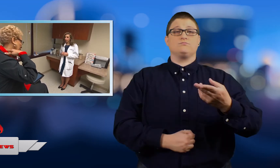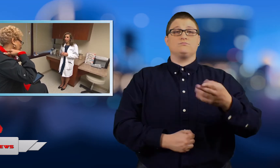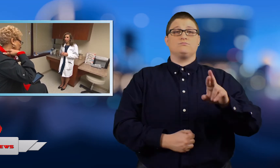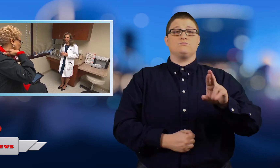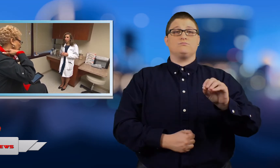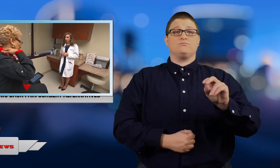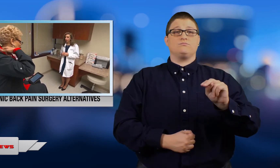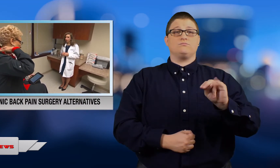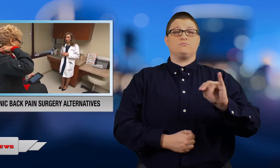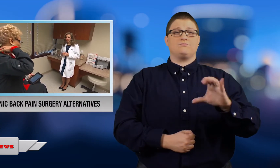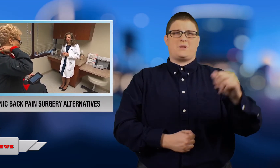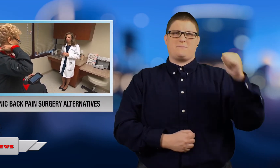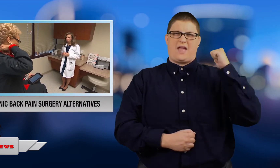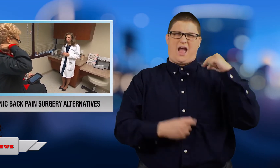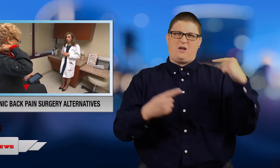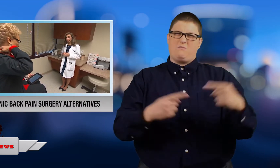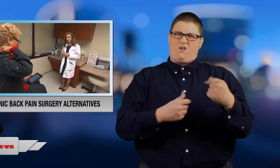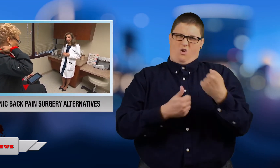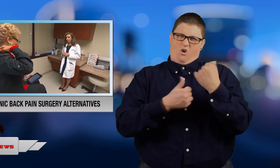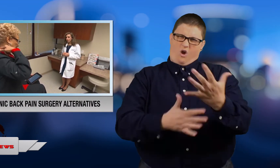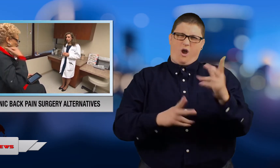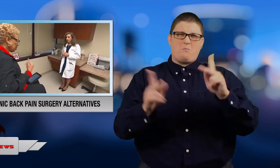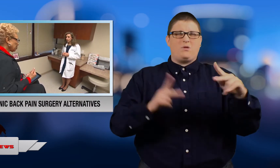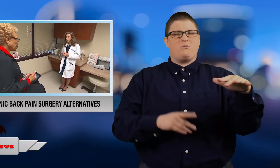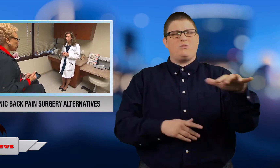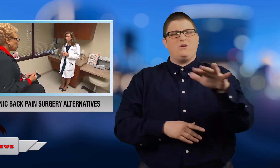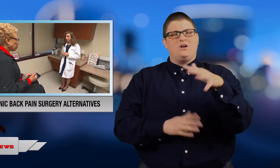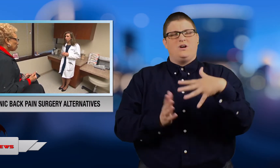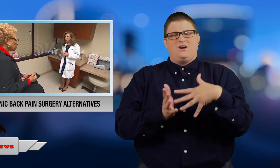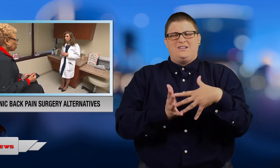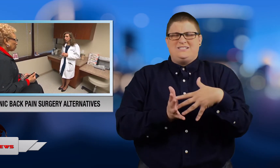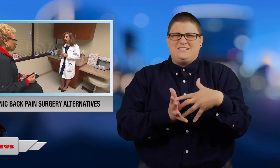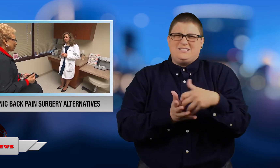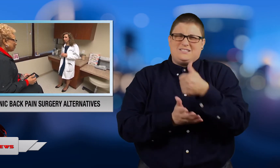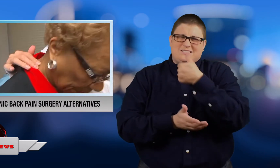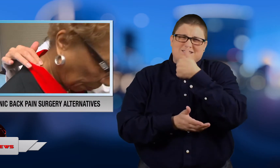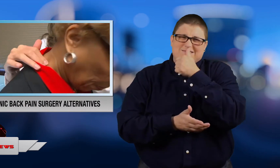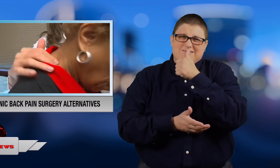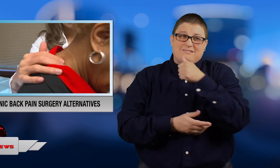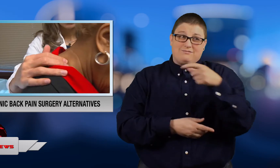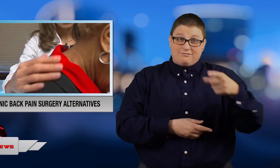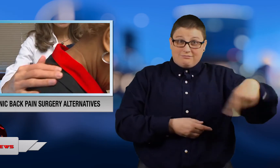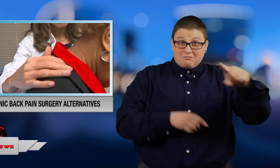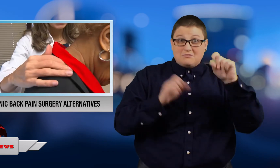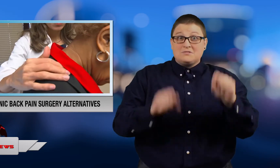Chronic back pain can be debilitating for many people. Many people are choosing surgery